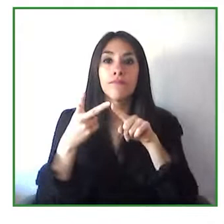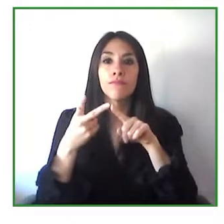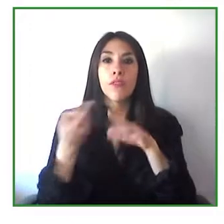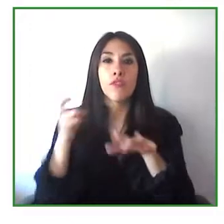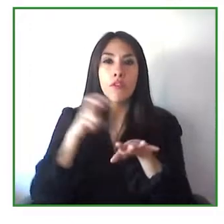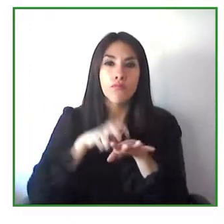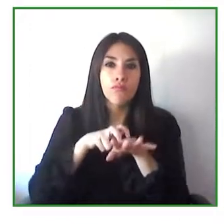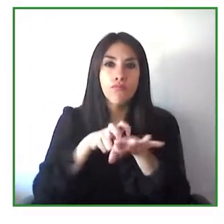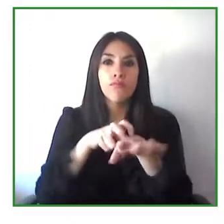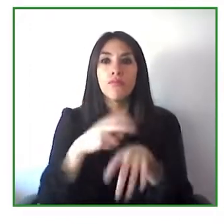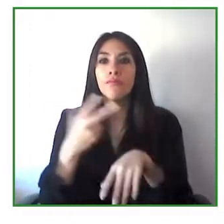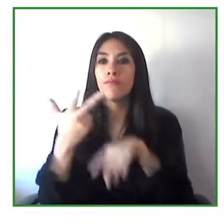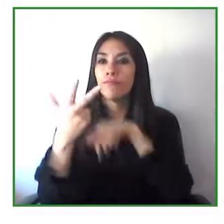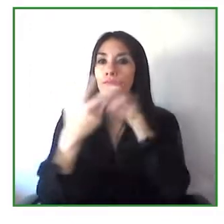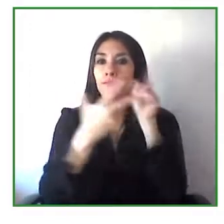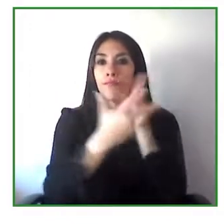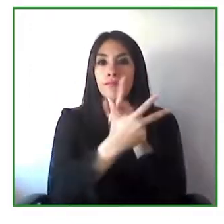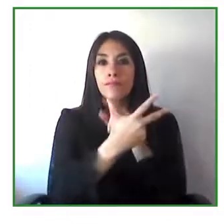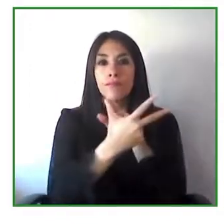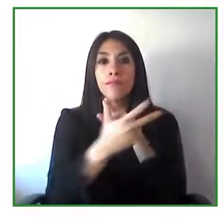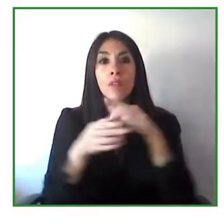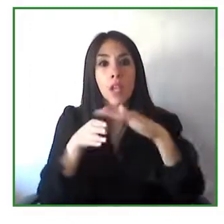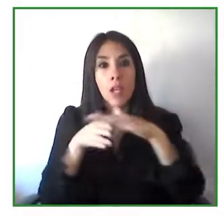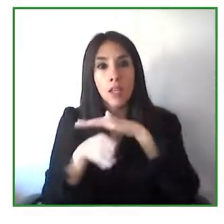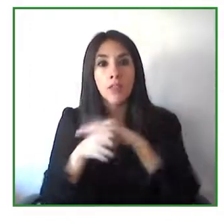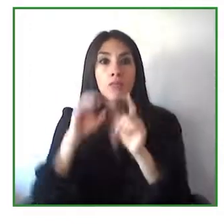The first session will be moderated by Kristine France